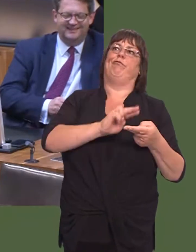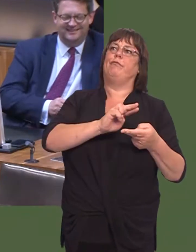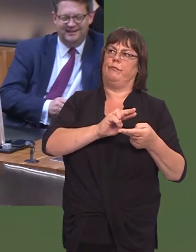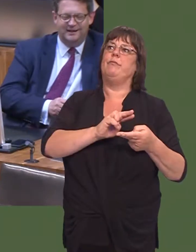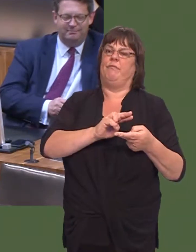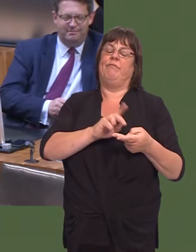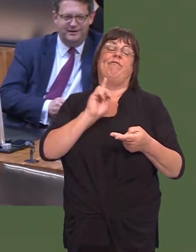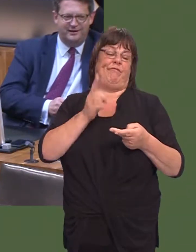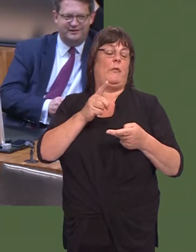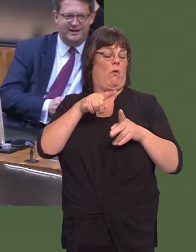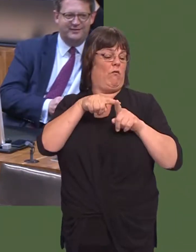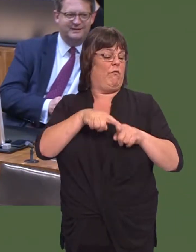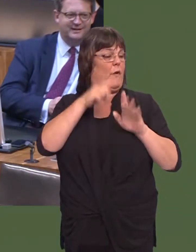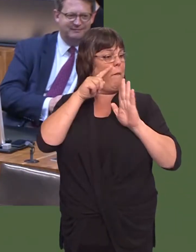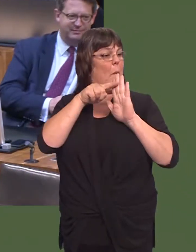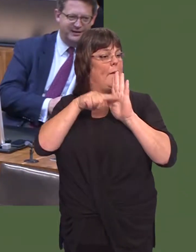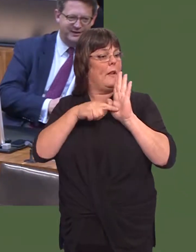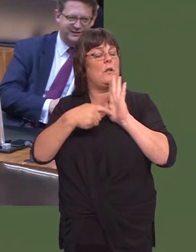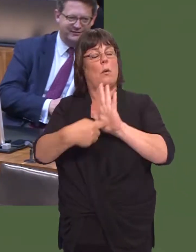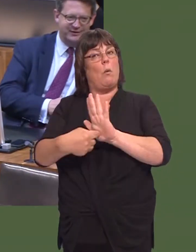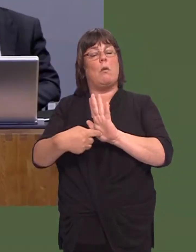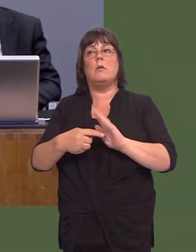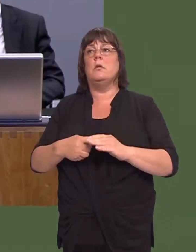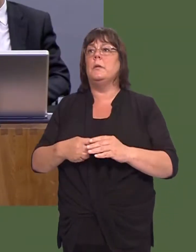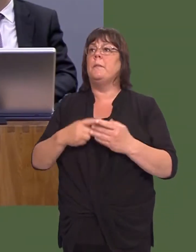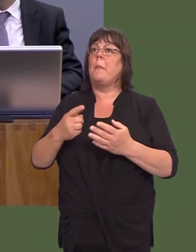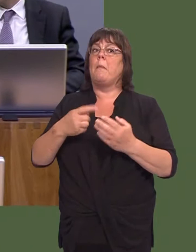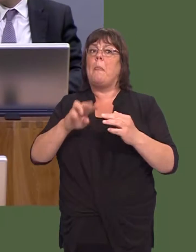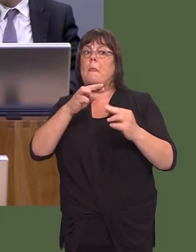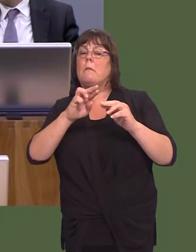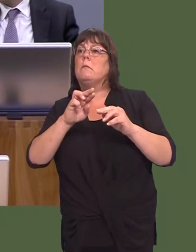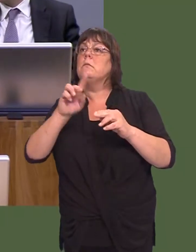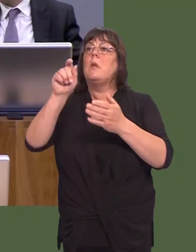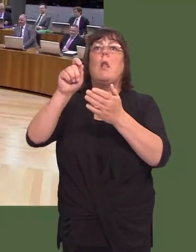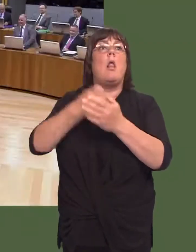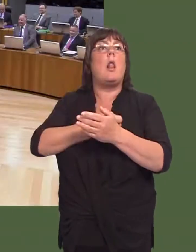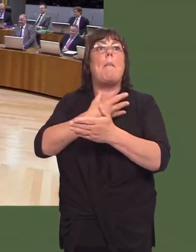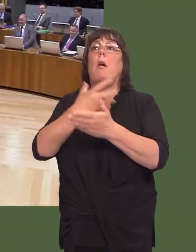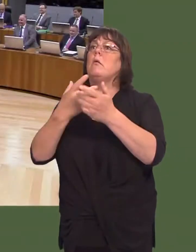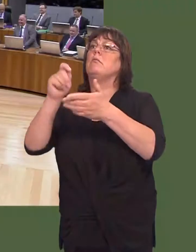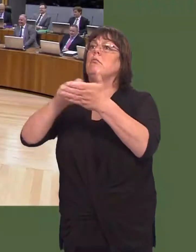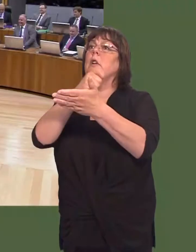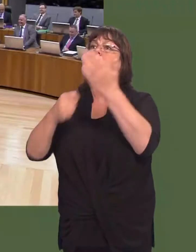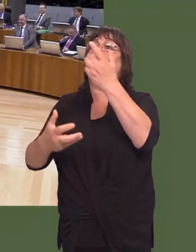The situation is quite simply this: upon the election of a Labour Government, Barnett would